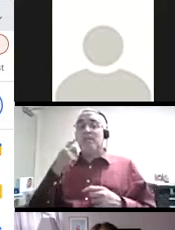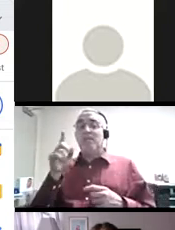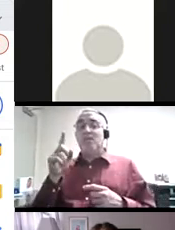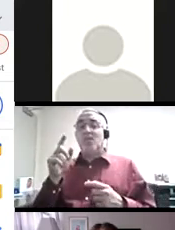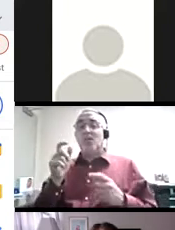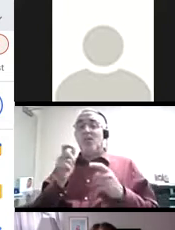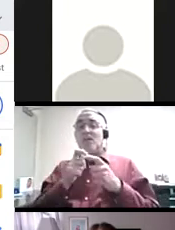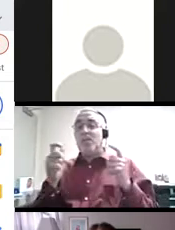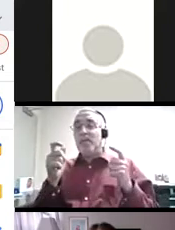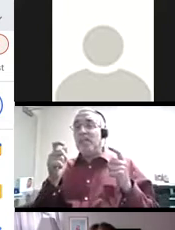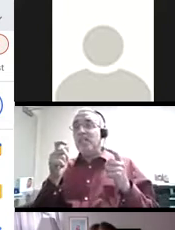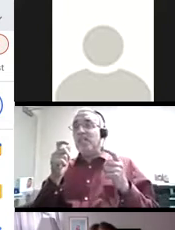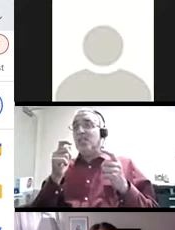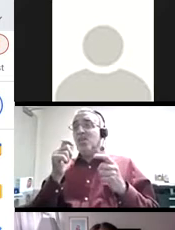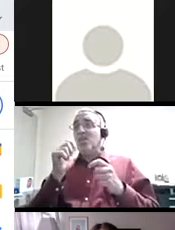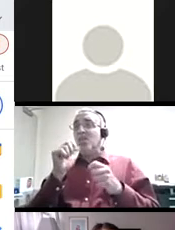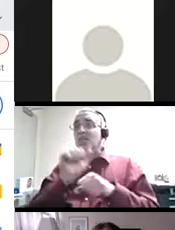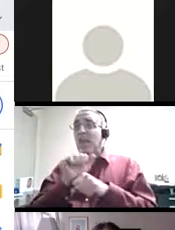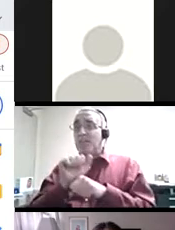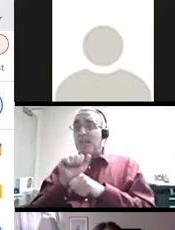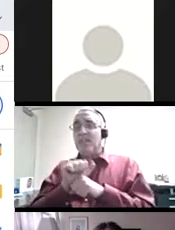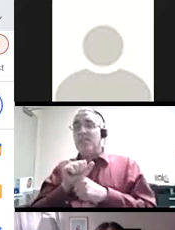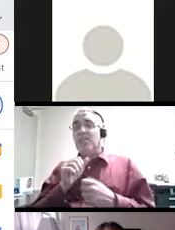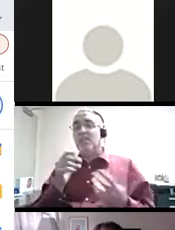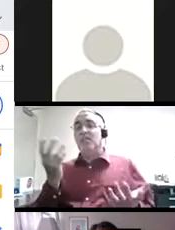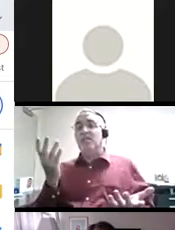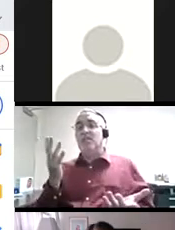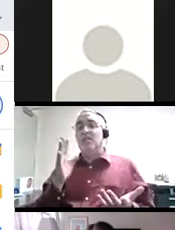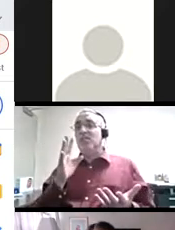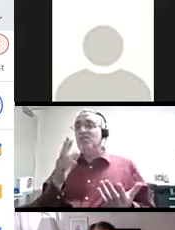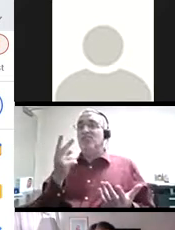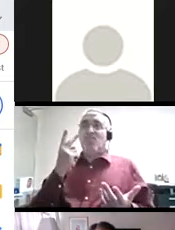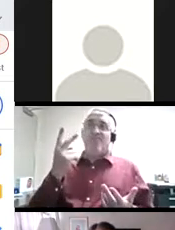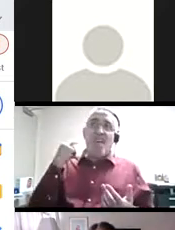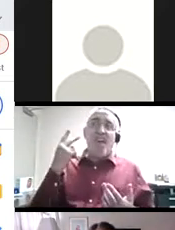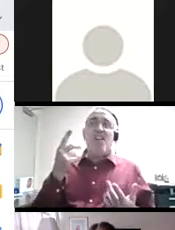students self-assess for major assignments in my course by writing self-reflections about their